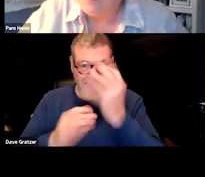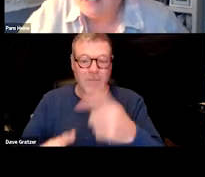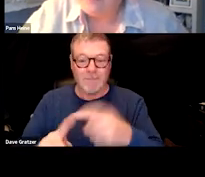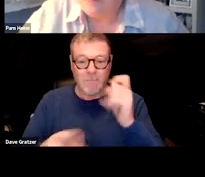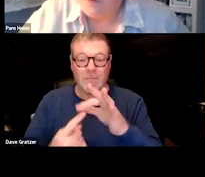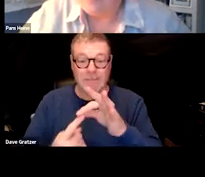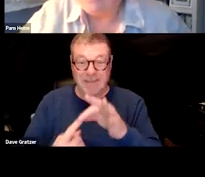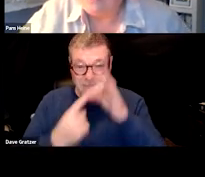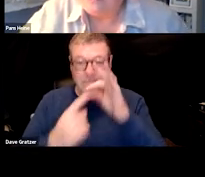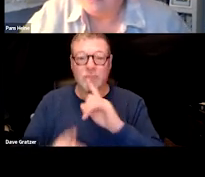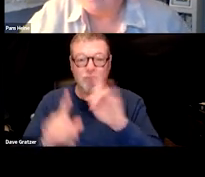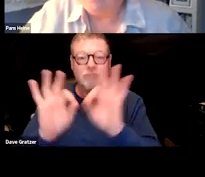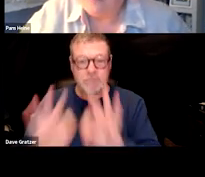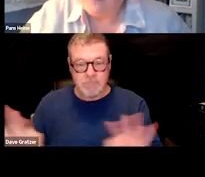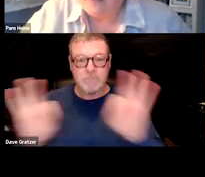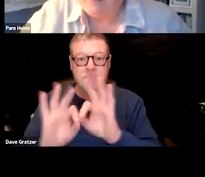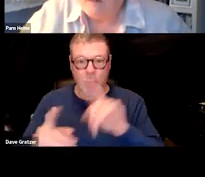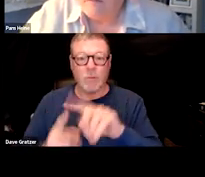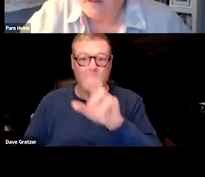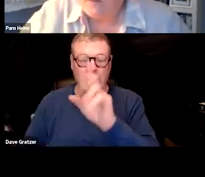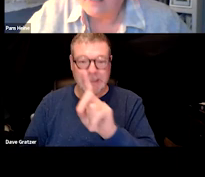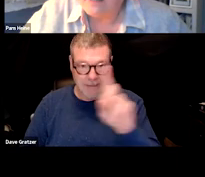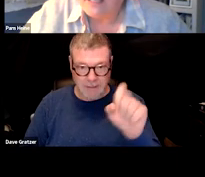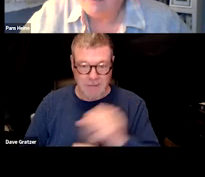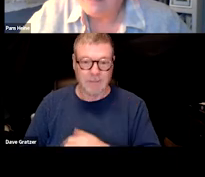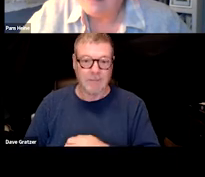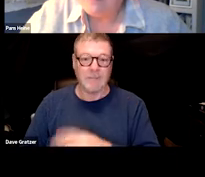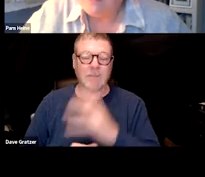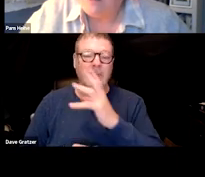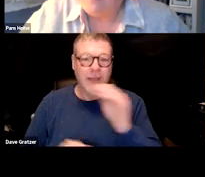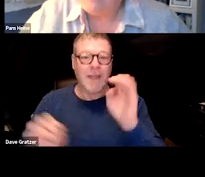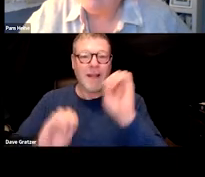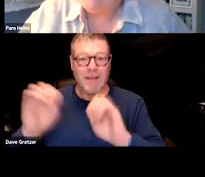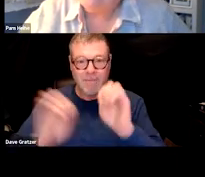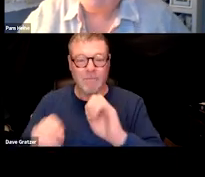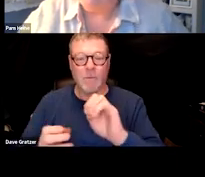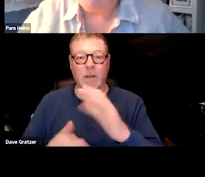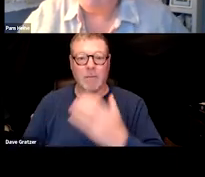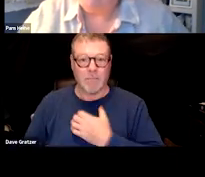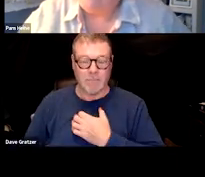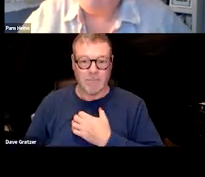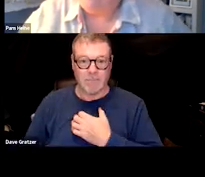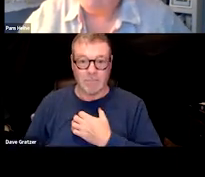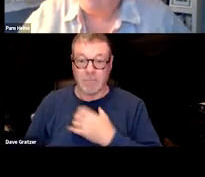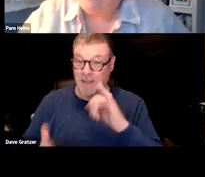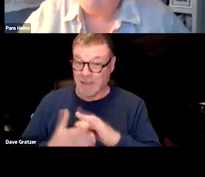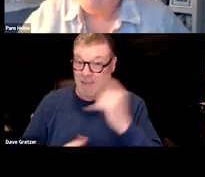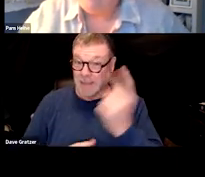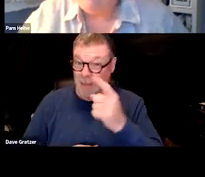is really important to DDS when you evaluate claims. So is that something you're looking for as well,